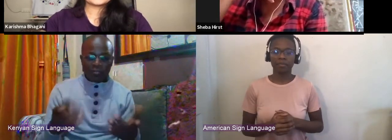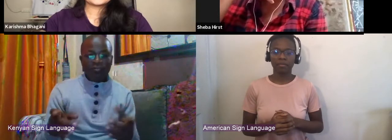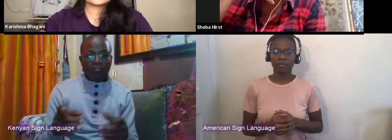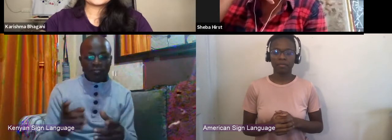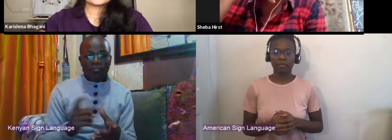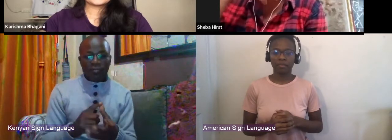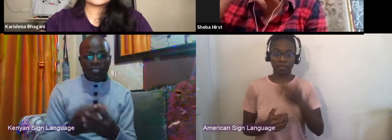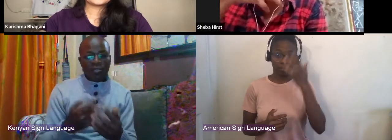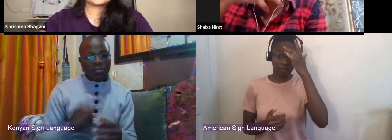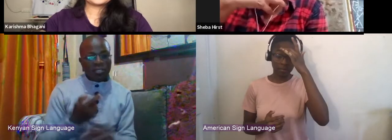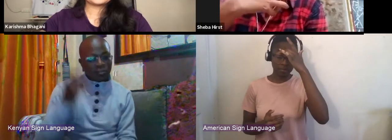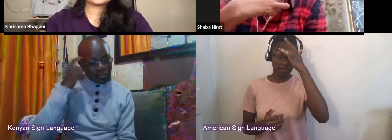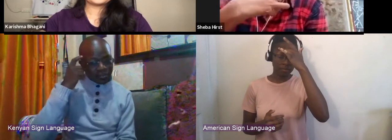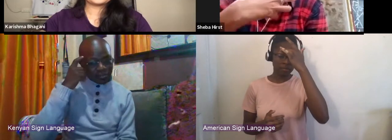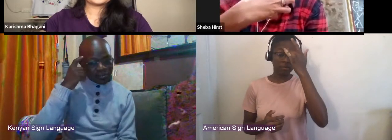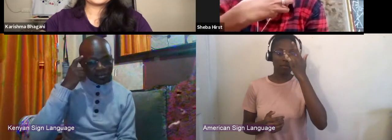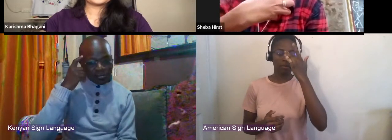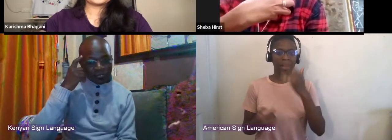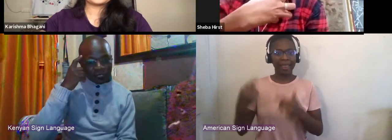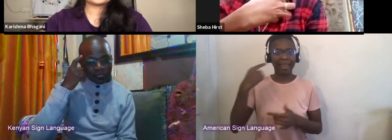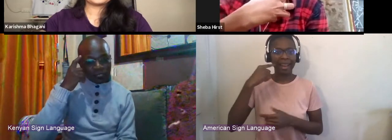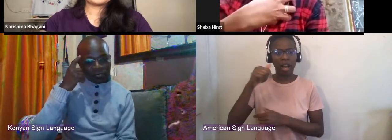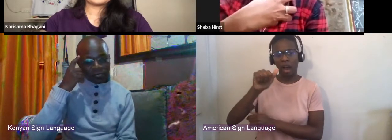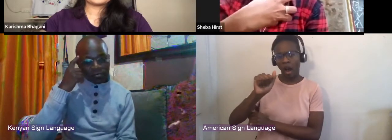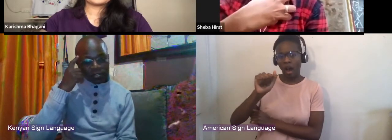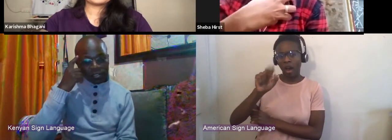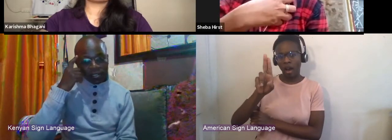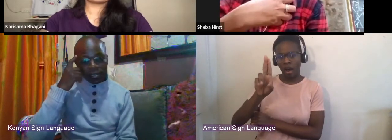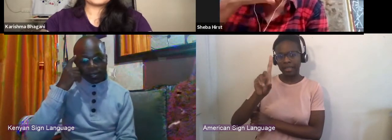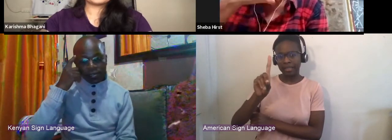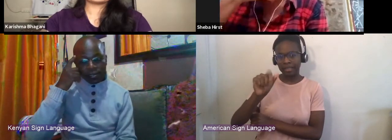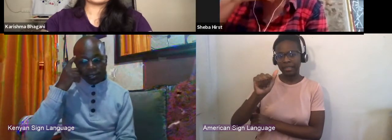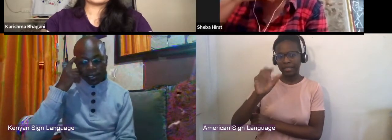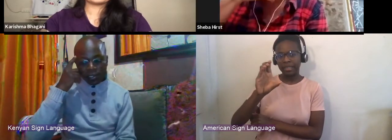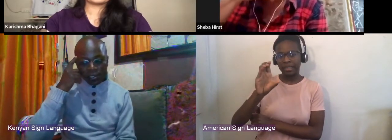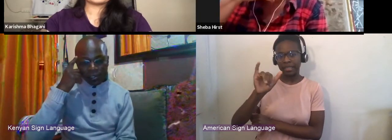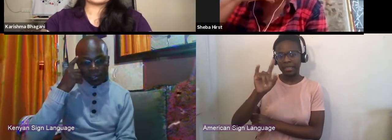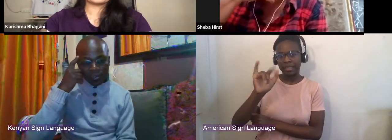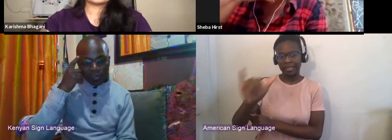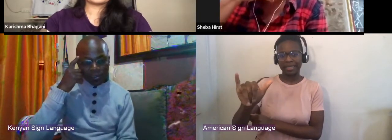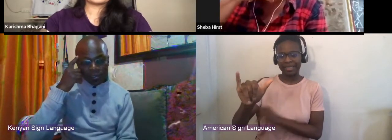So I think that audacity and holding onto that I think that is very useful and saying yes to situations